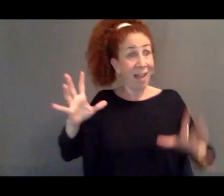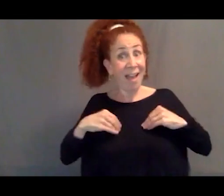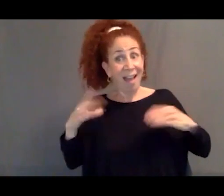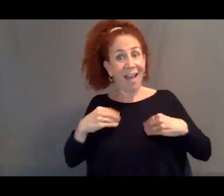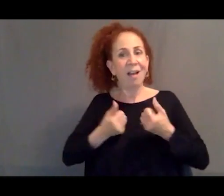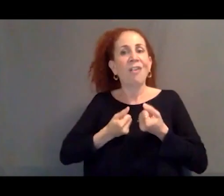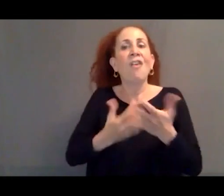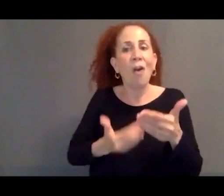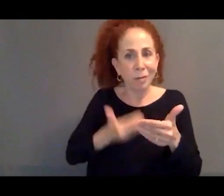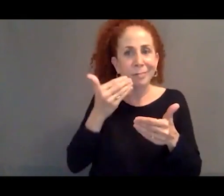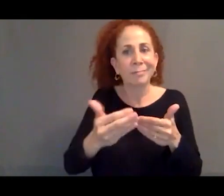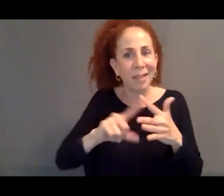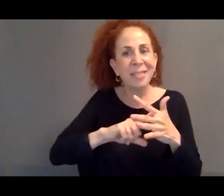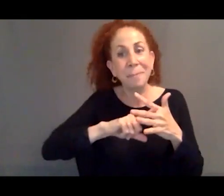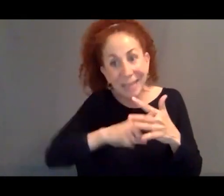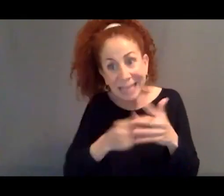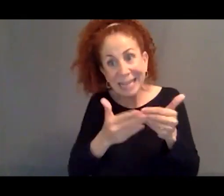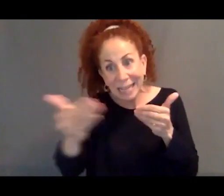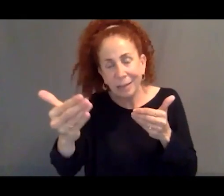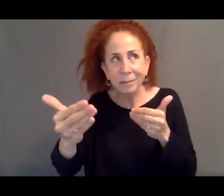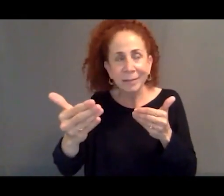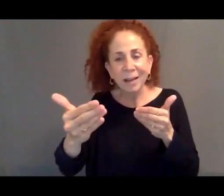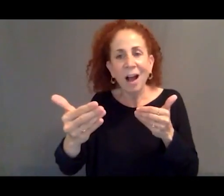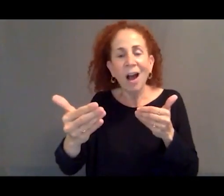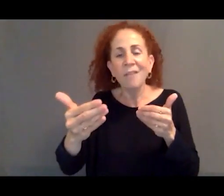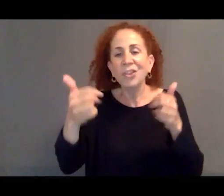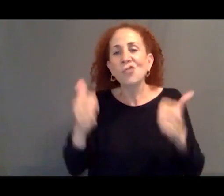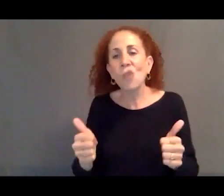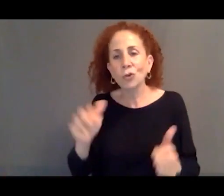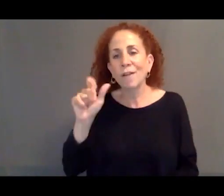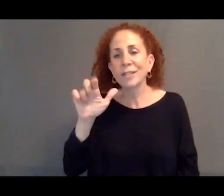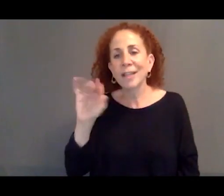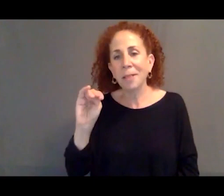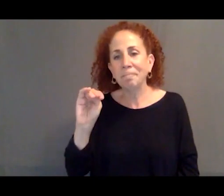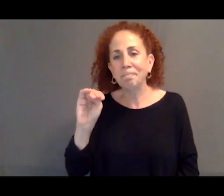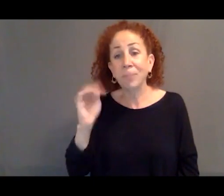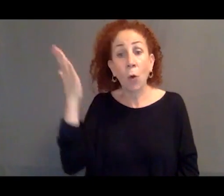the beginning, or at least the middle, of the erosion of asylum for reasons that I'll talk about.